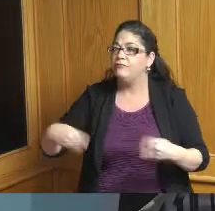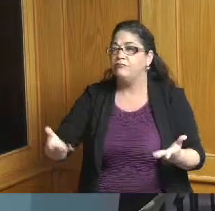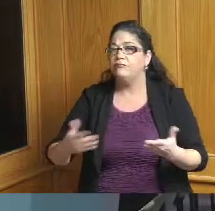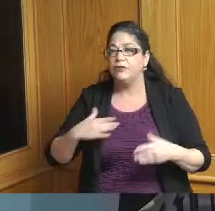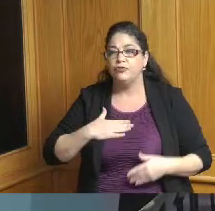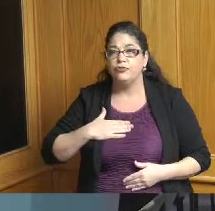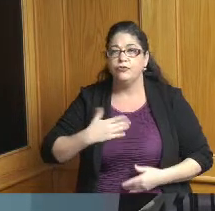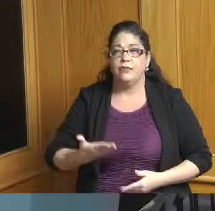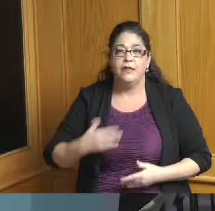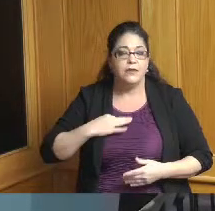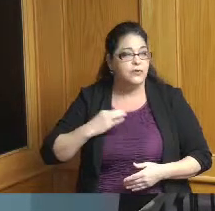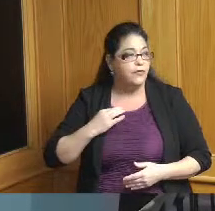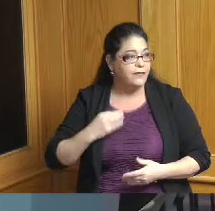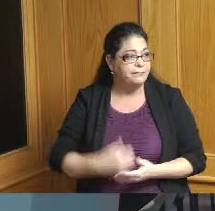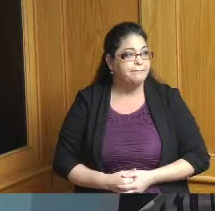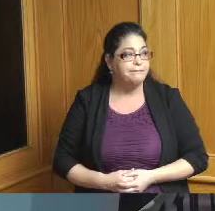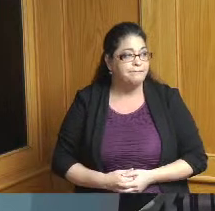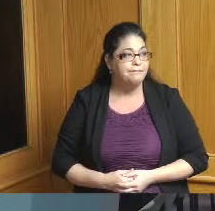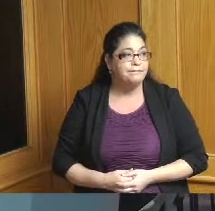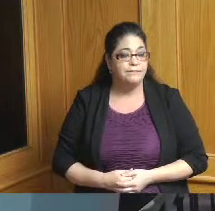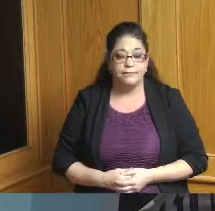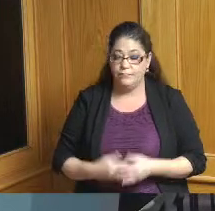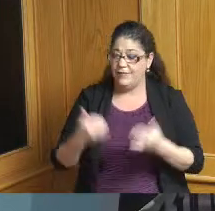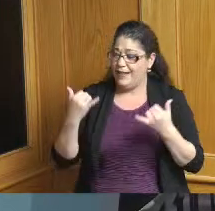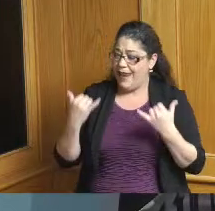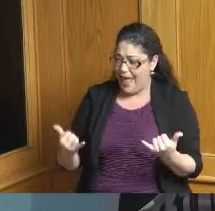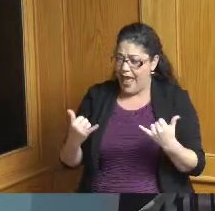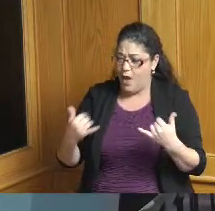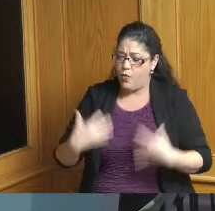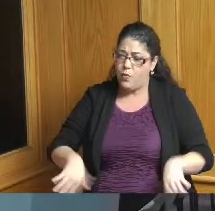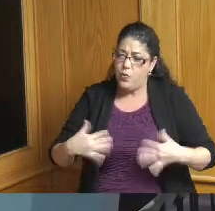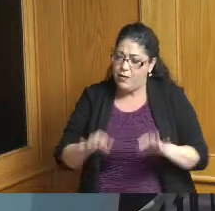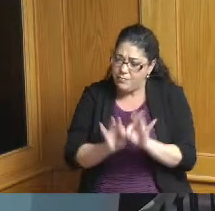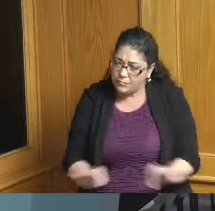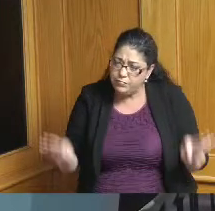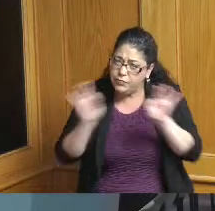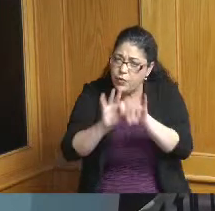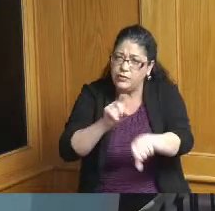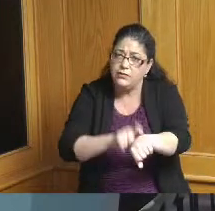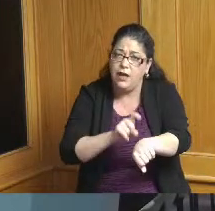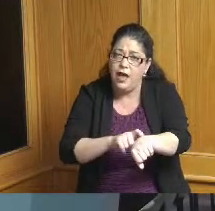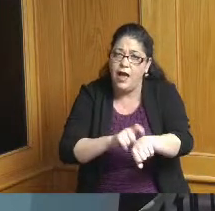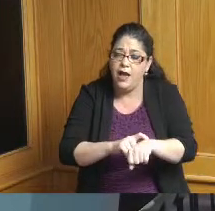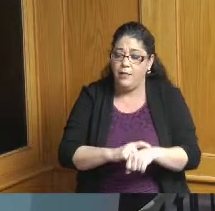there's been no more important time really with our relationship between the county and CAA